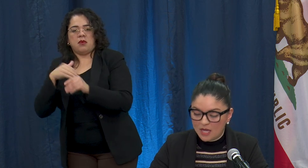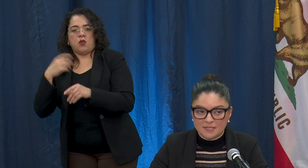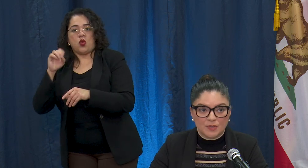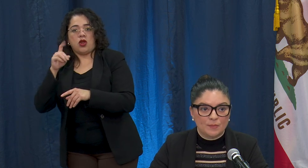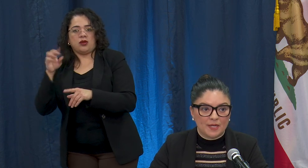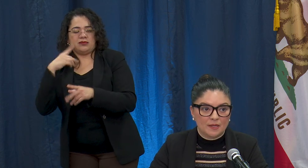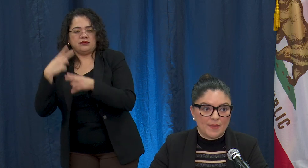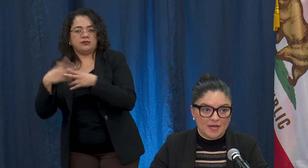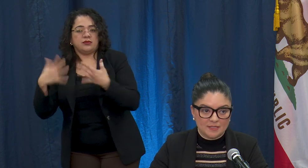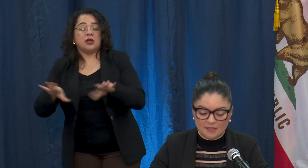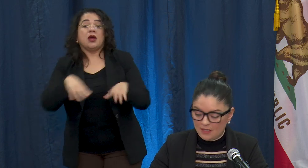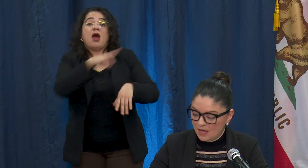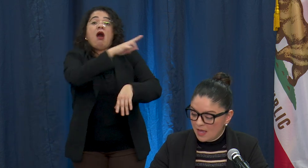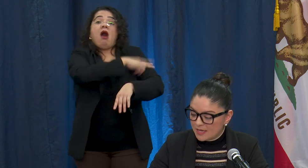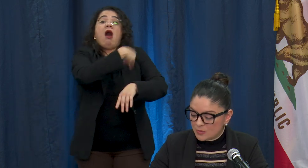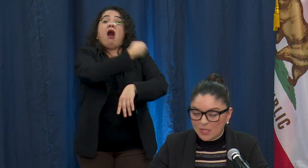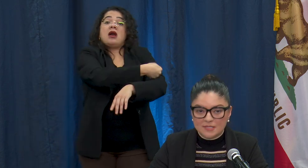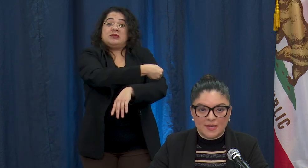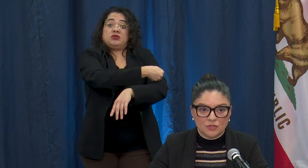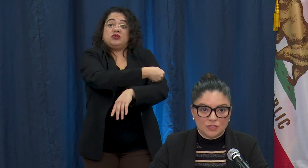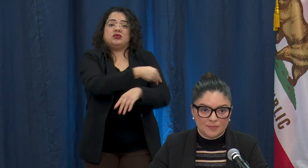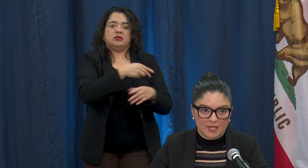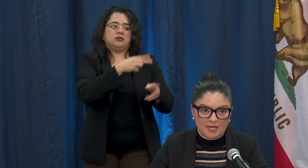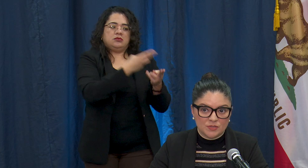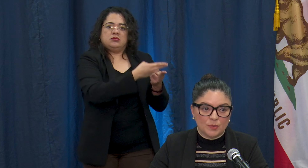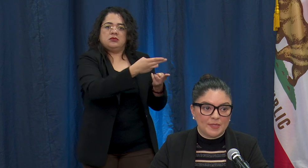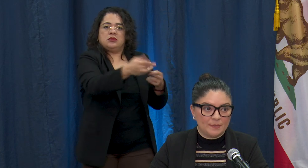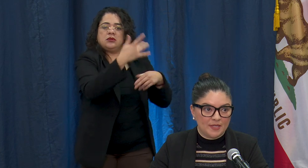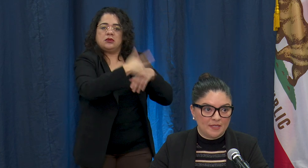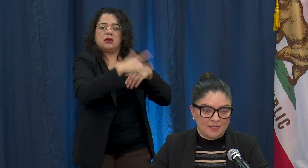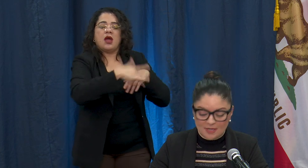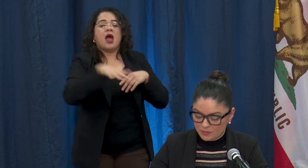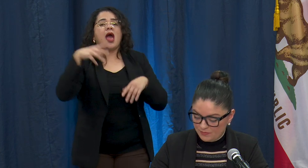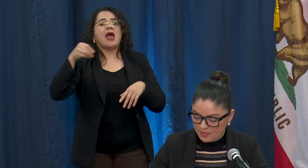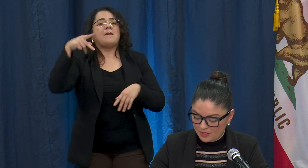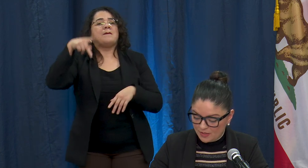hospital bed capacity as well as medical supplies or PPE as we've been hearing